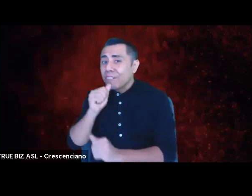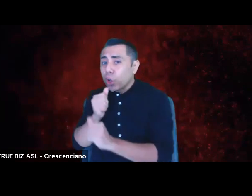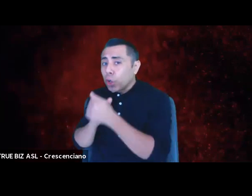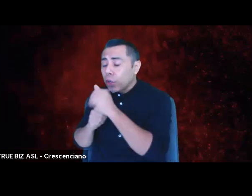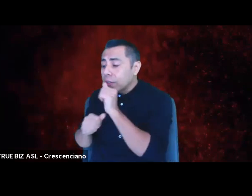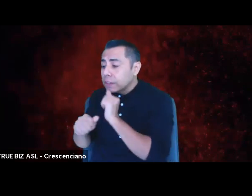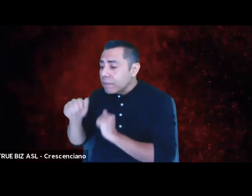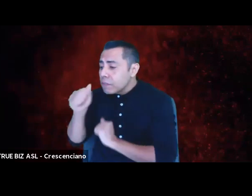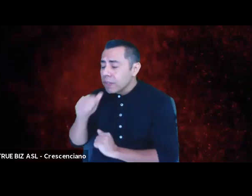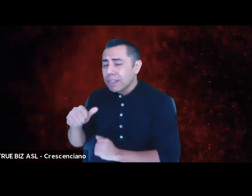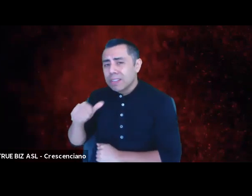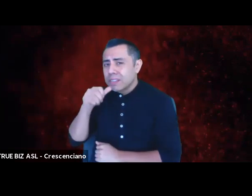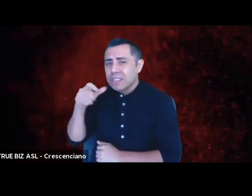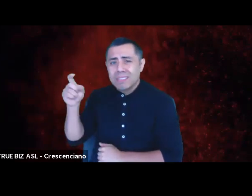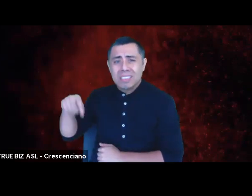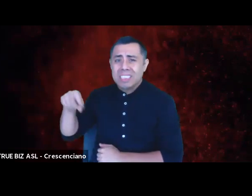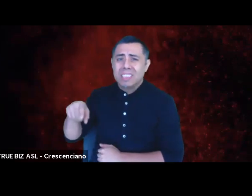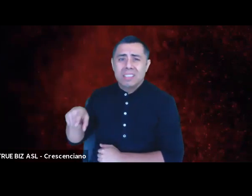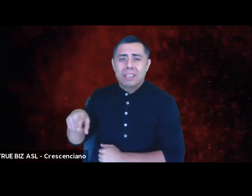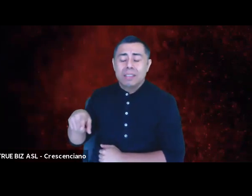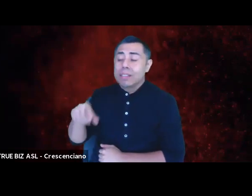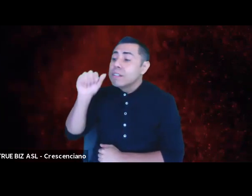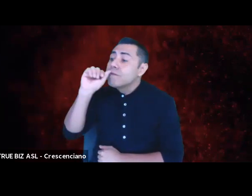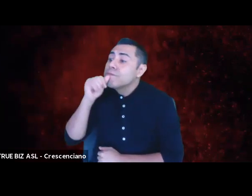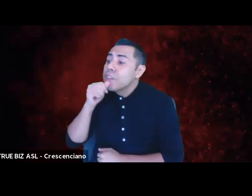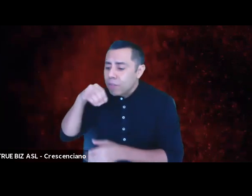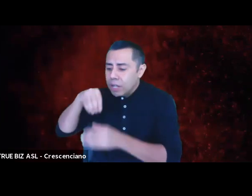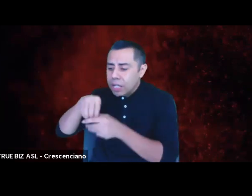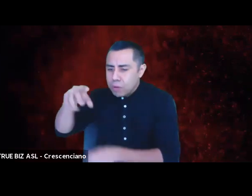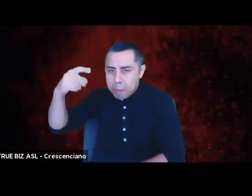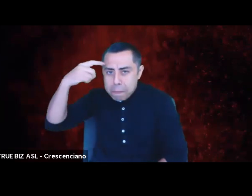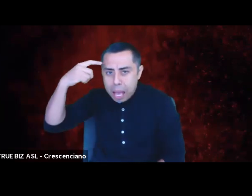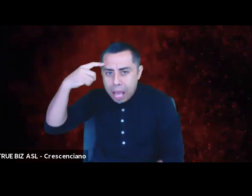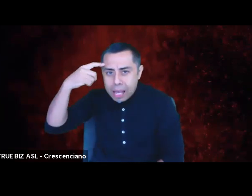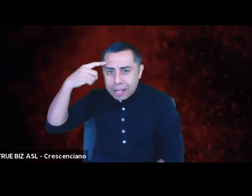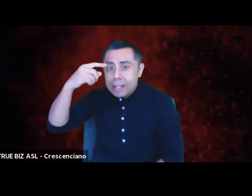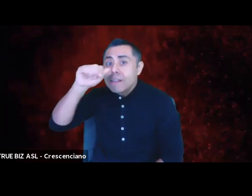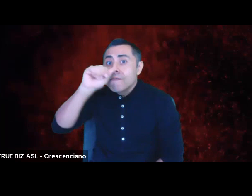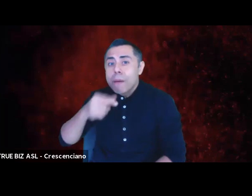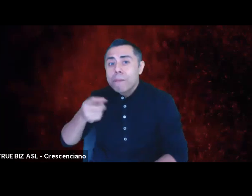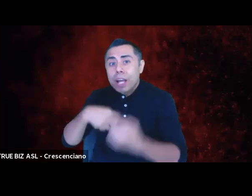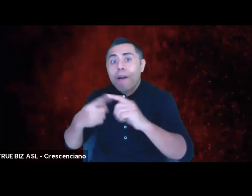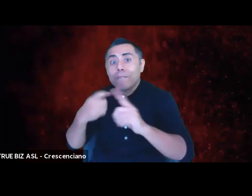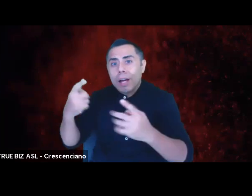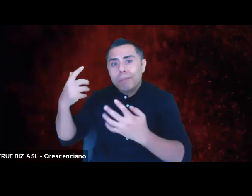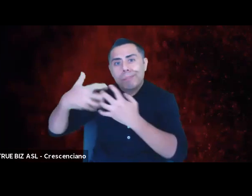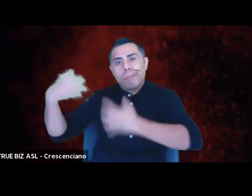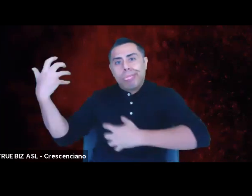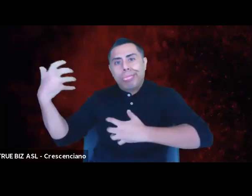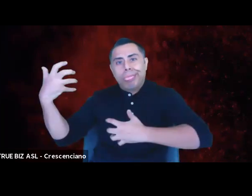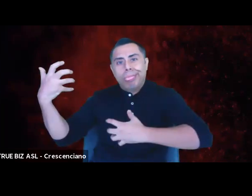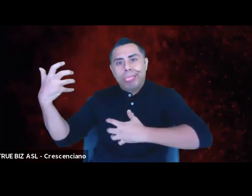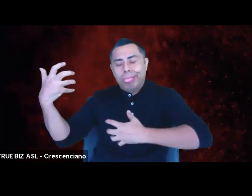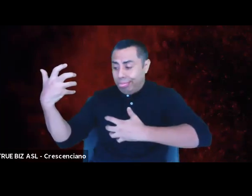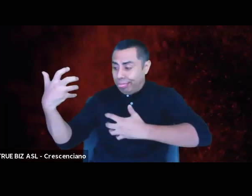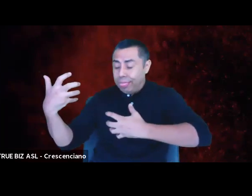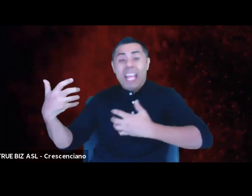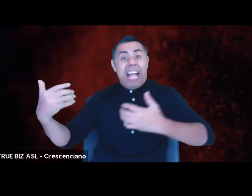Suffering is mental. Suffering is the condition of remaining out of alignment despite opportunities for restoration.